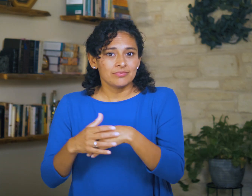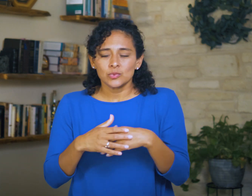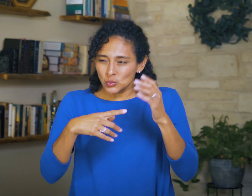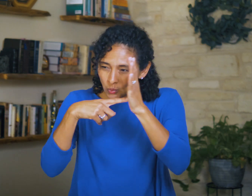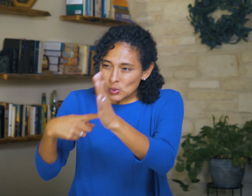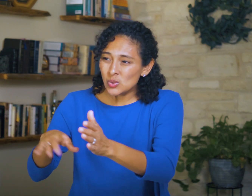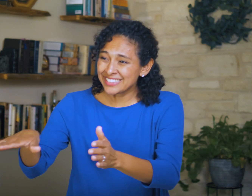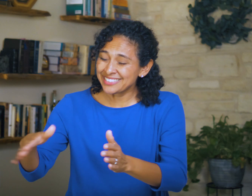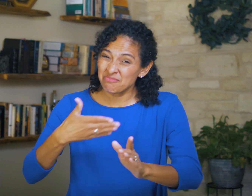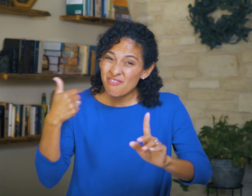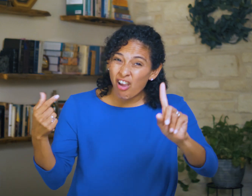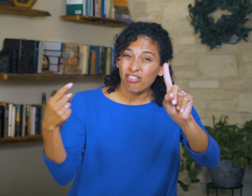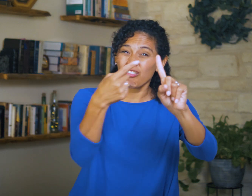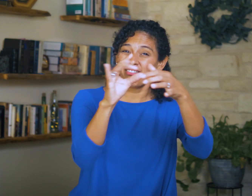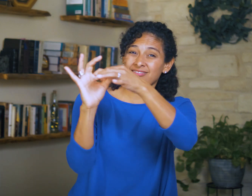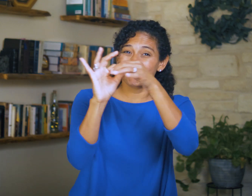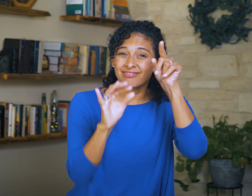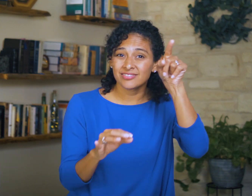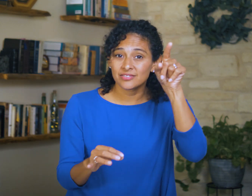to show them how desirable a relationship with Him is.